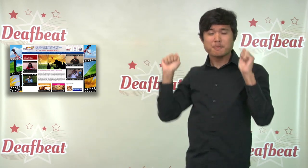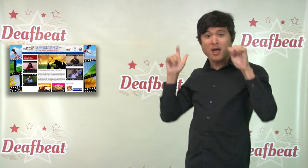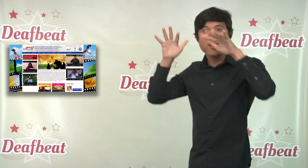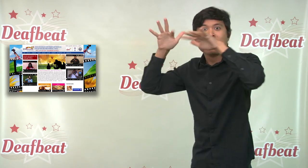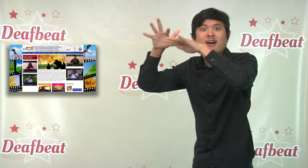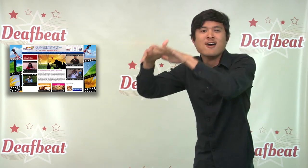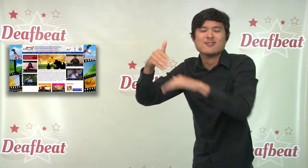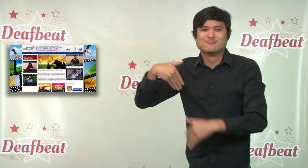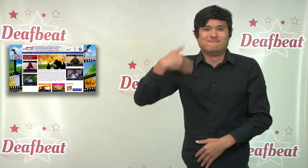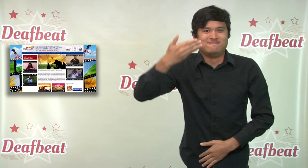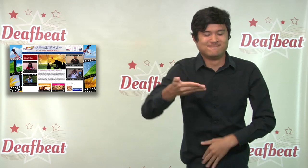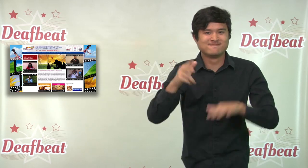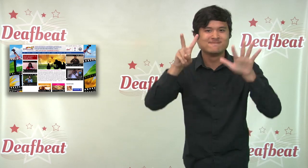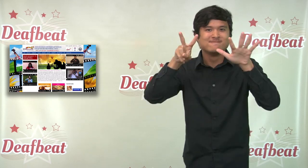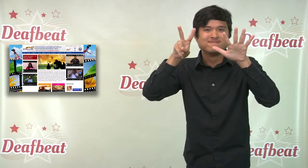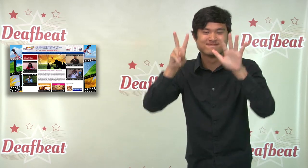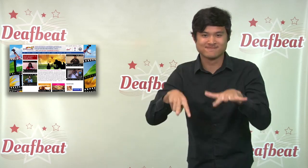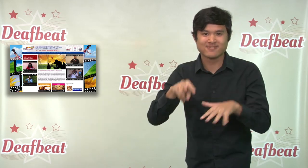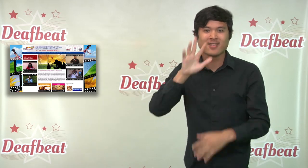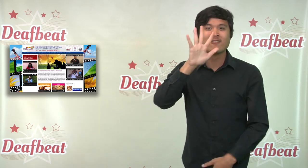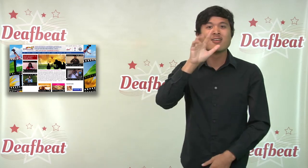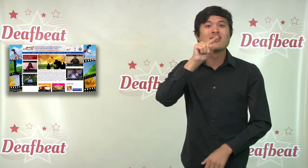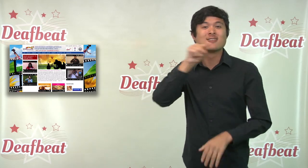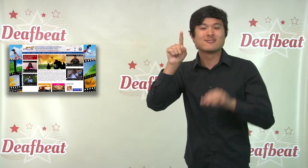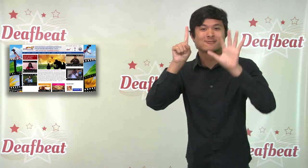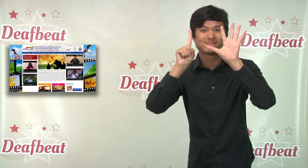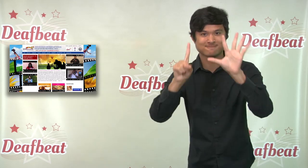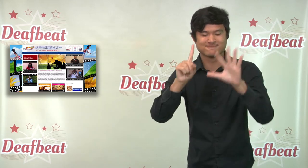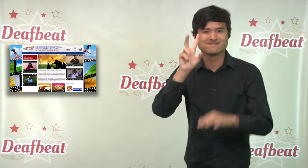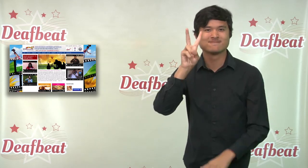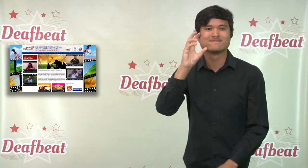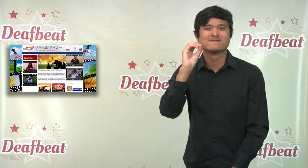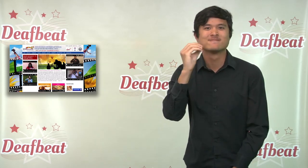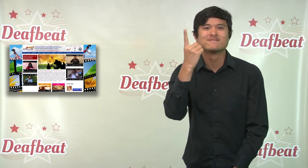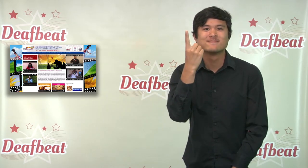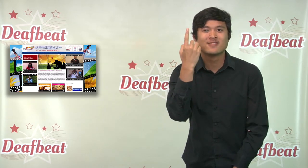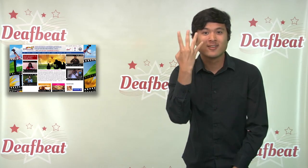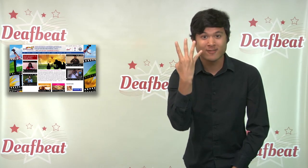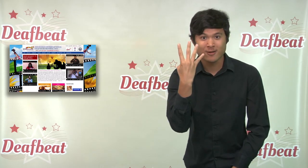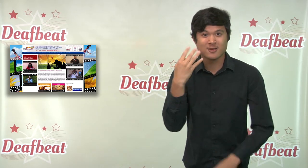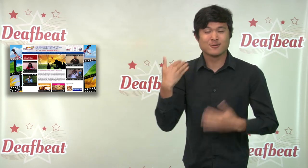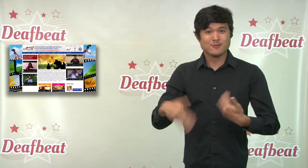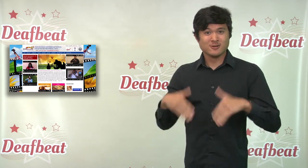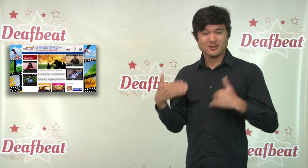Festival will host their second event in southern